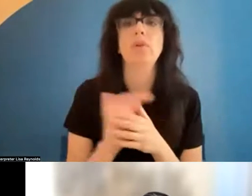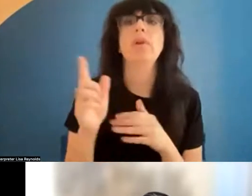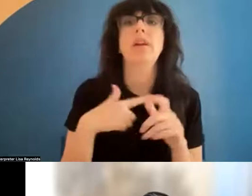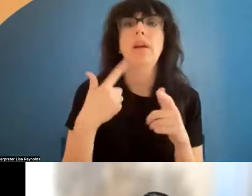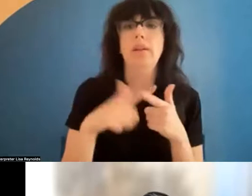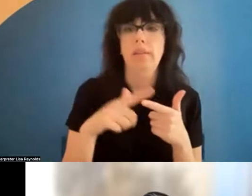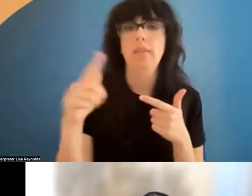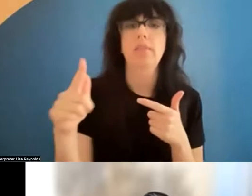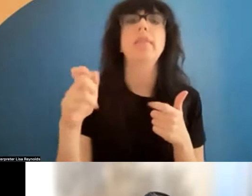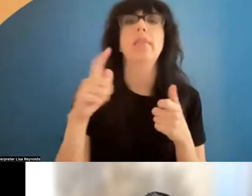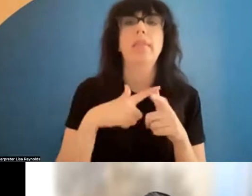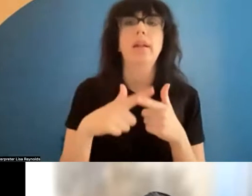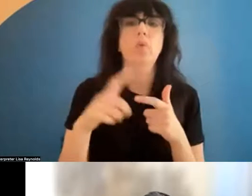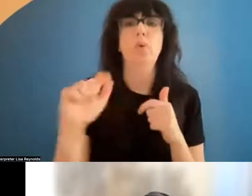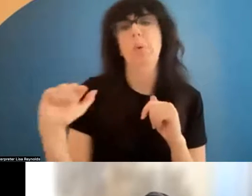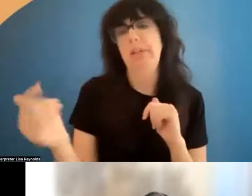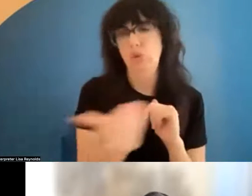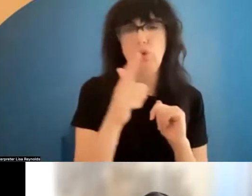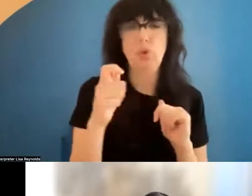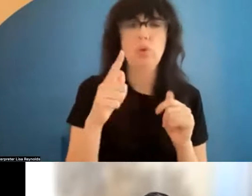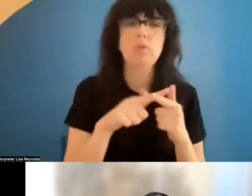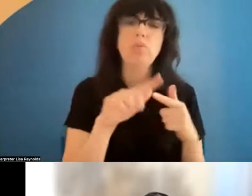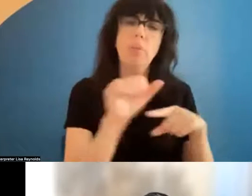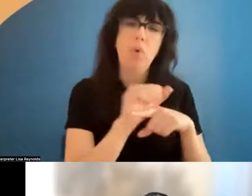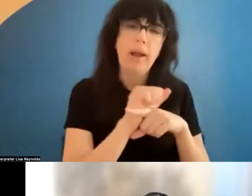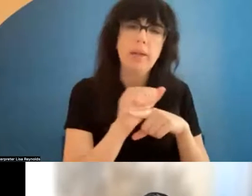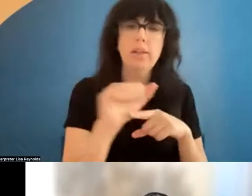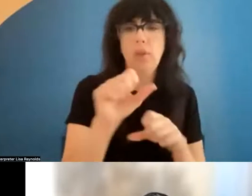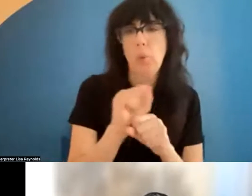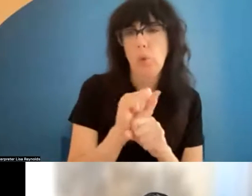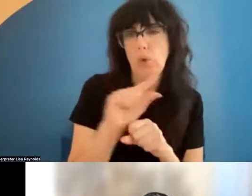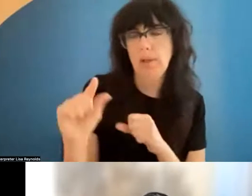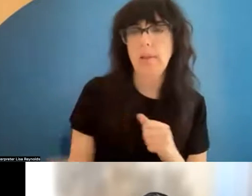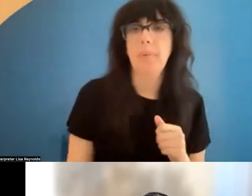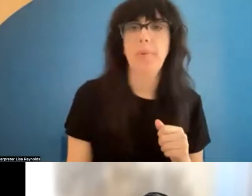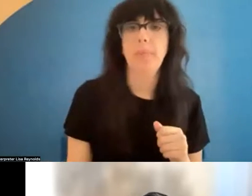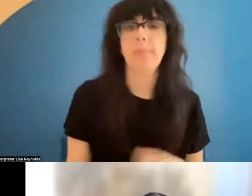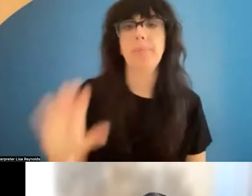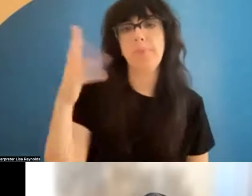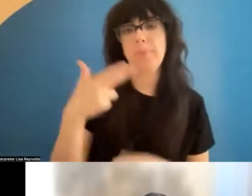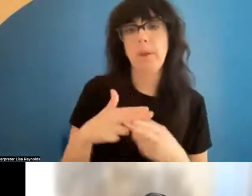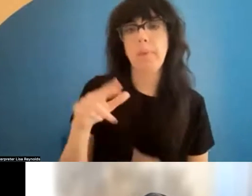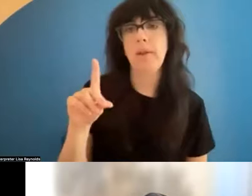practices . >> David Thomson: Hi. My name is